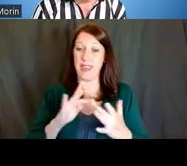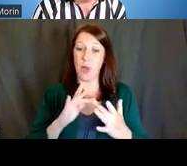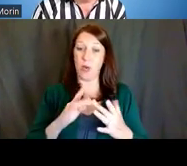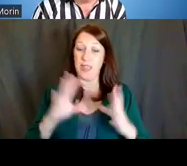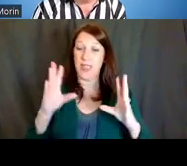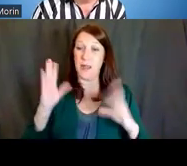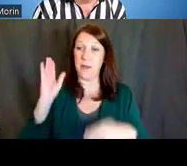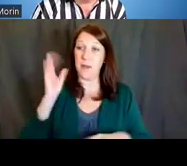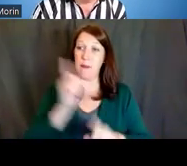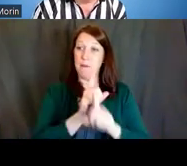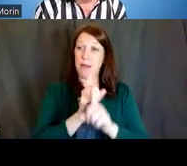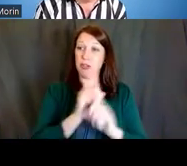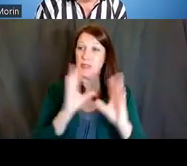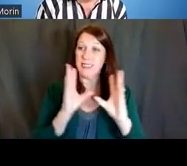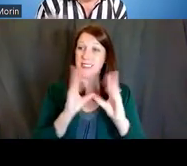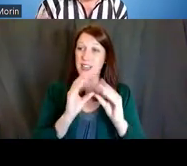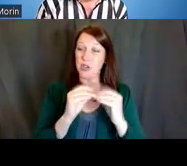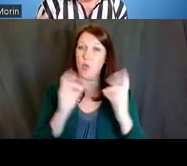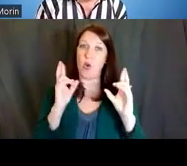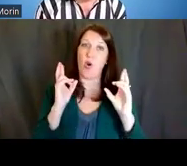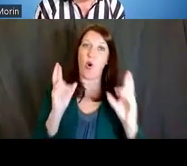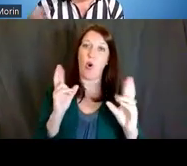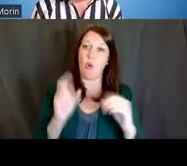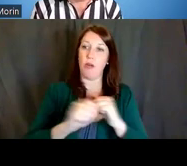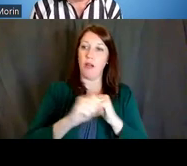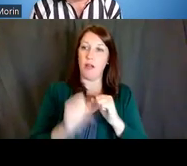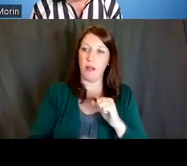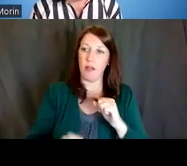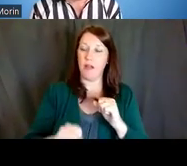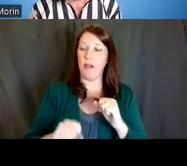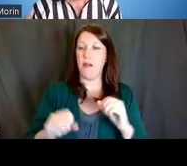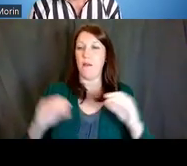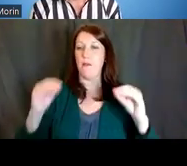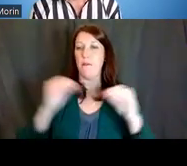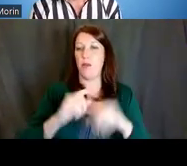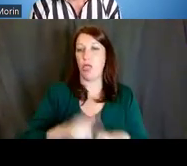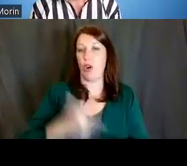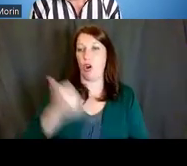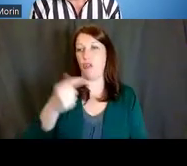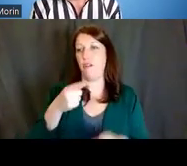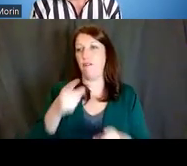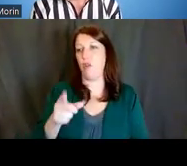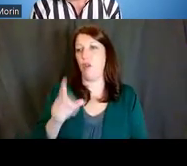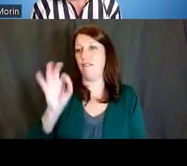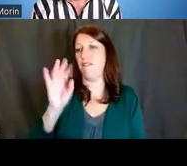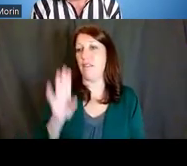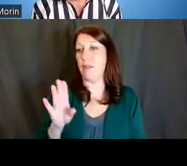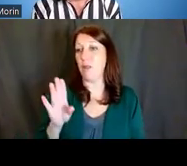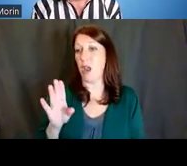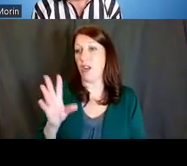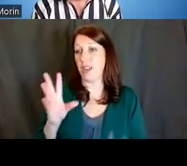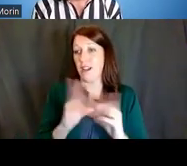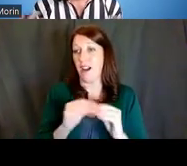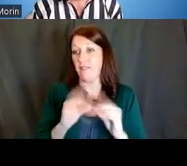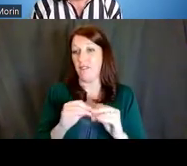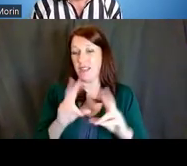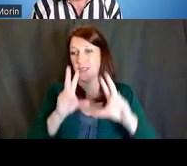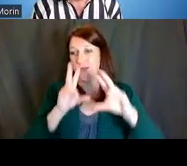to a longer session, or another session, at the February conference as a lounge,